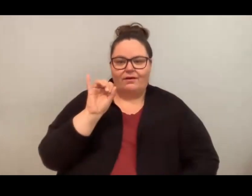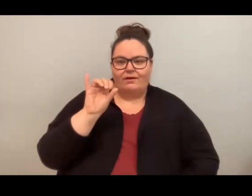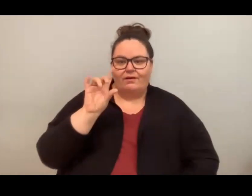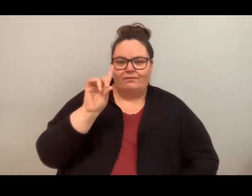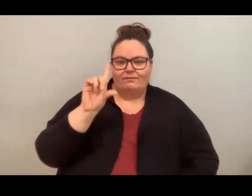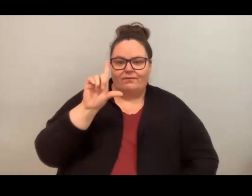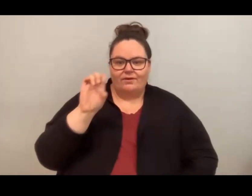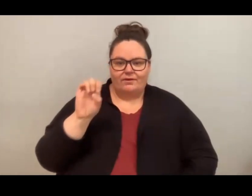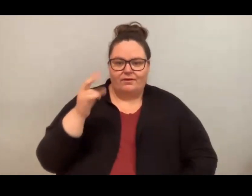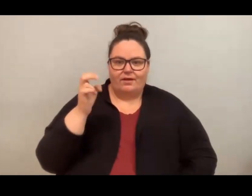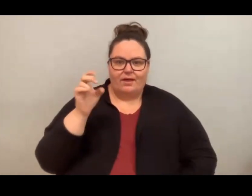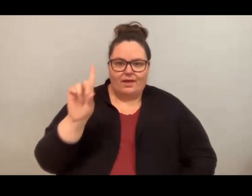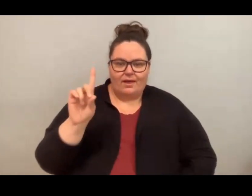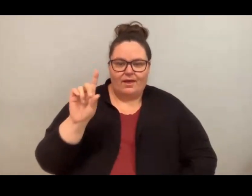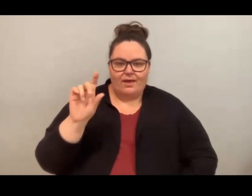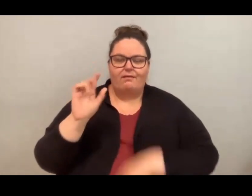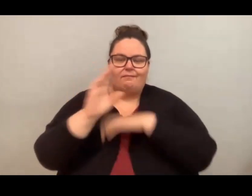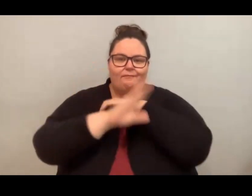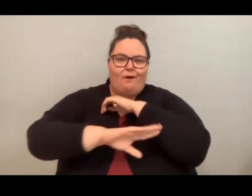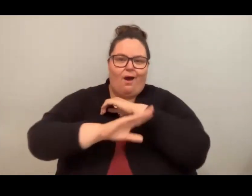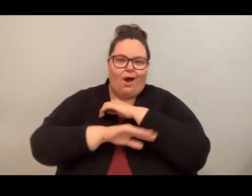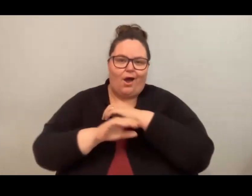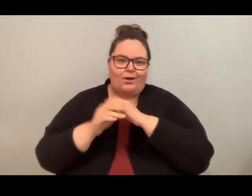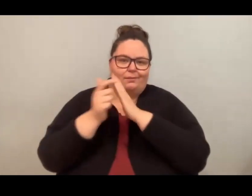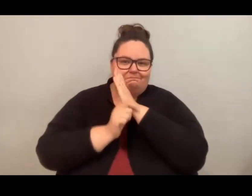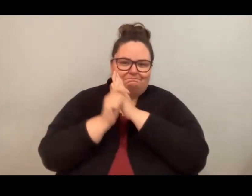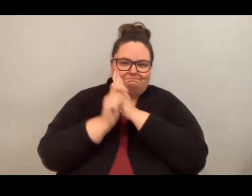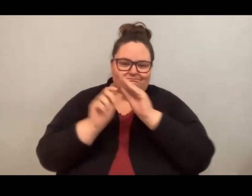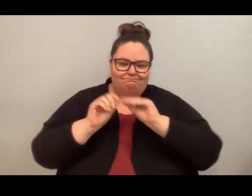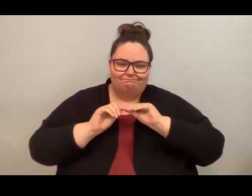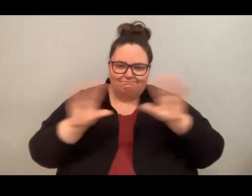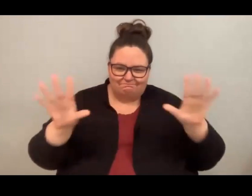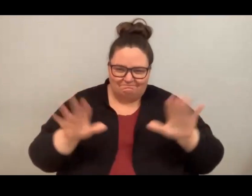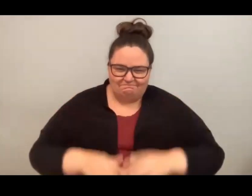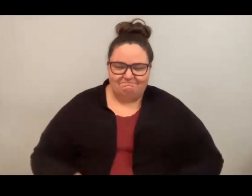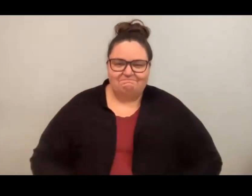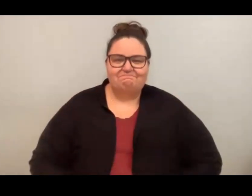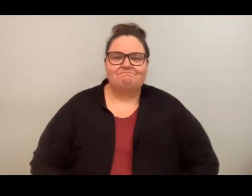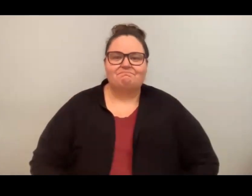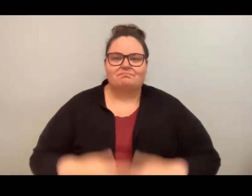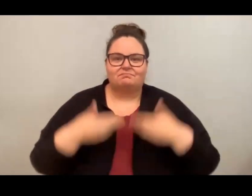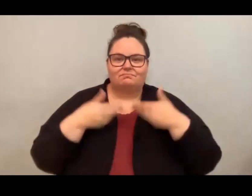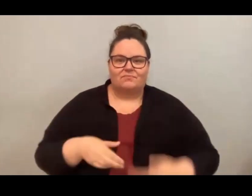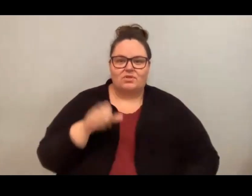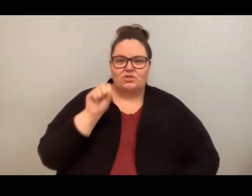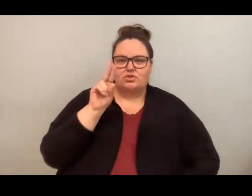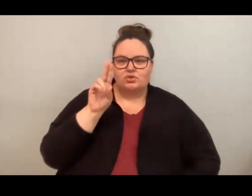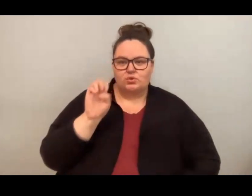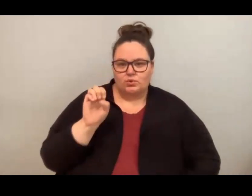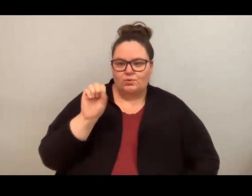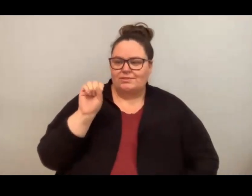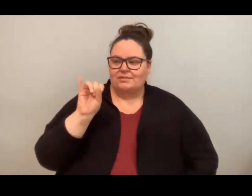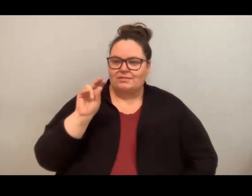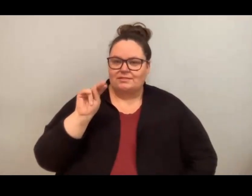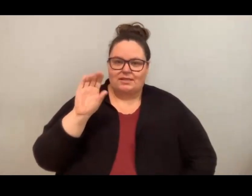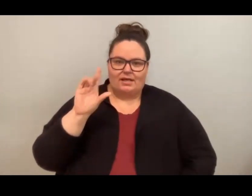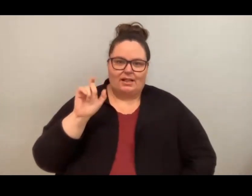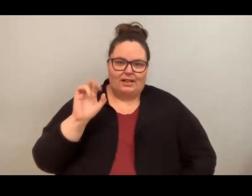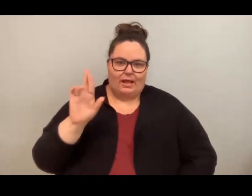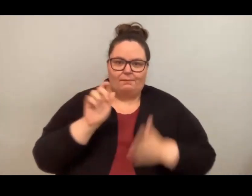issue. Hooray hoay hooray. My name is Sue Sinclair I'm the editor of the Fiddlehead